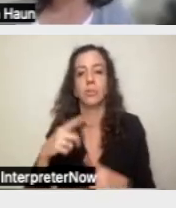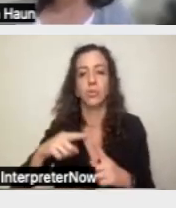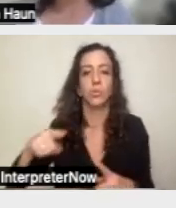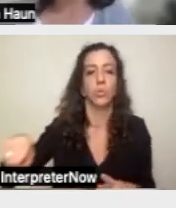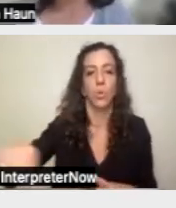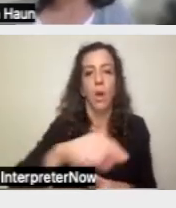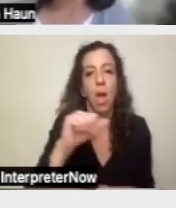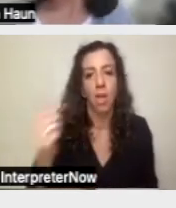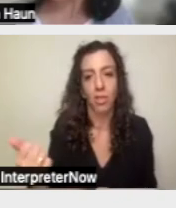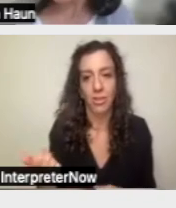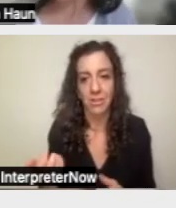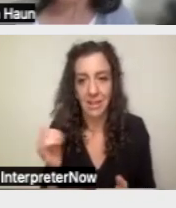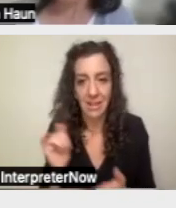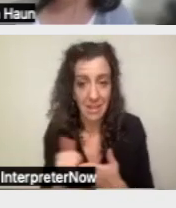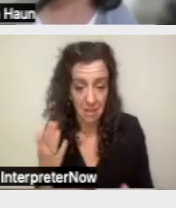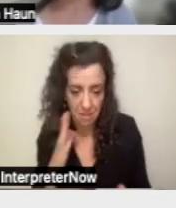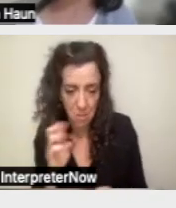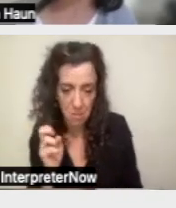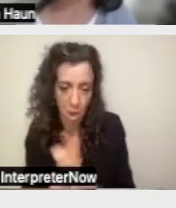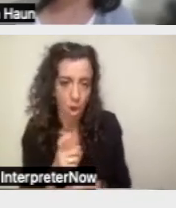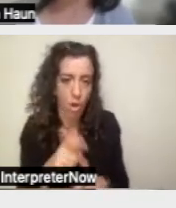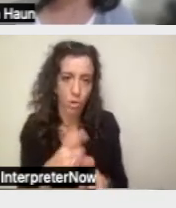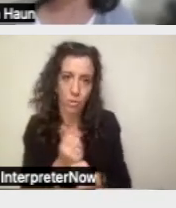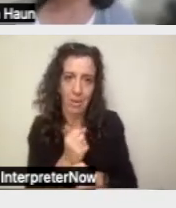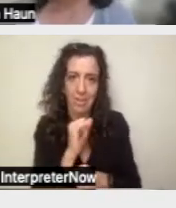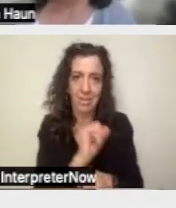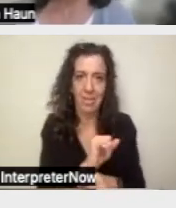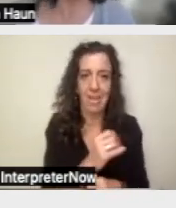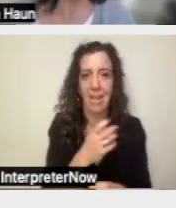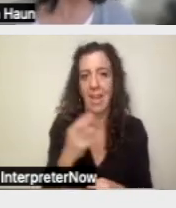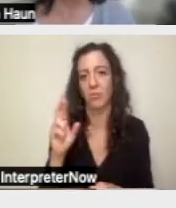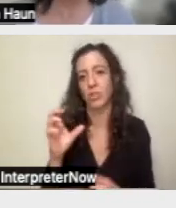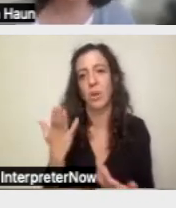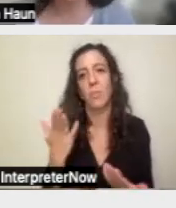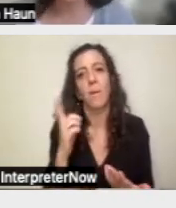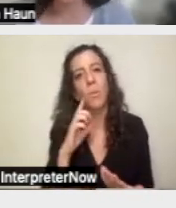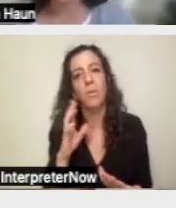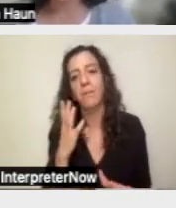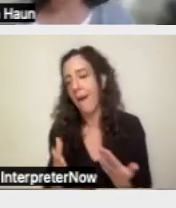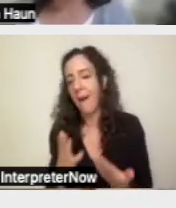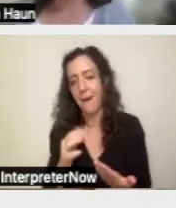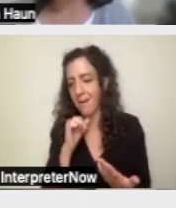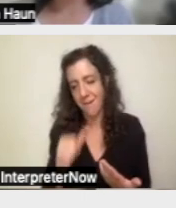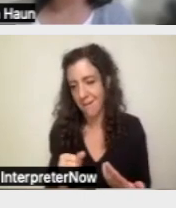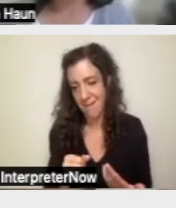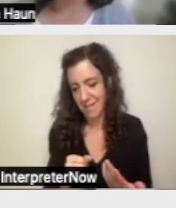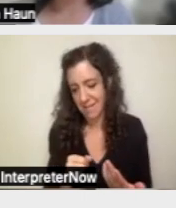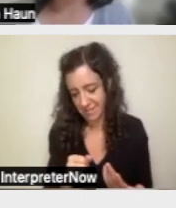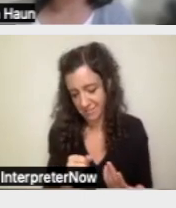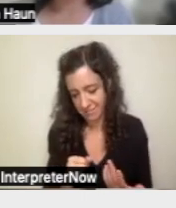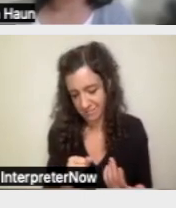...it might be difficult and that regional center would probably be less likely to approve